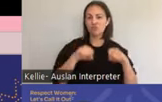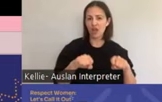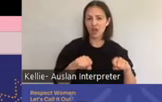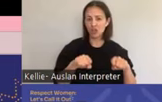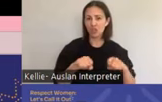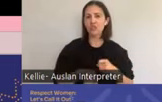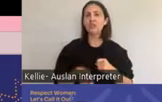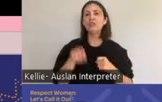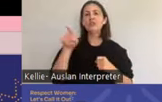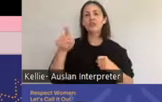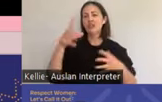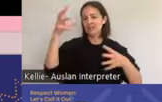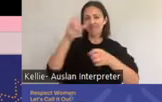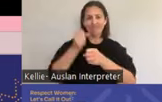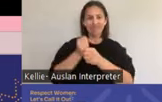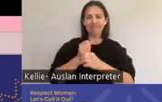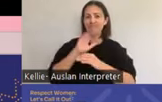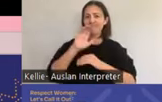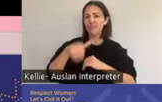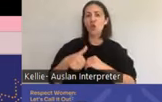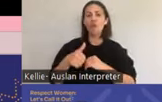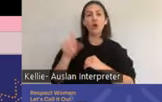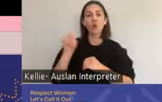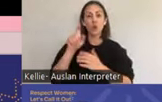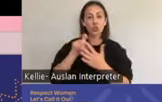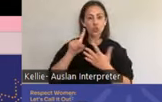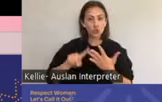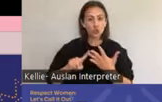overview of the potential outputs and outcomes that can be monitored.